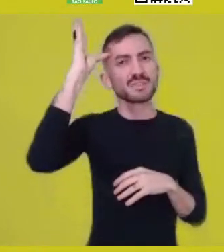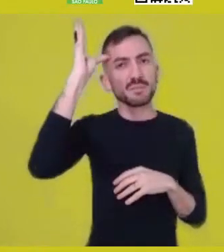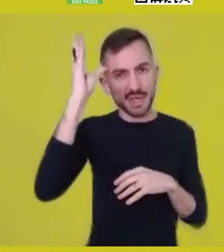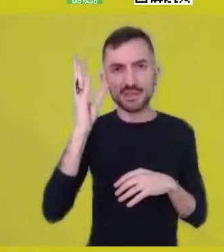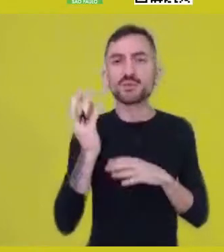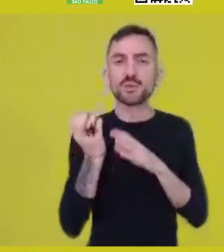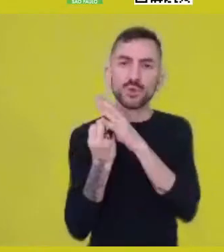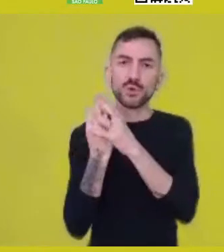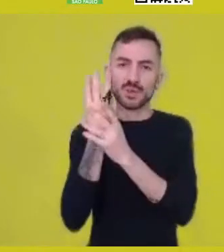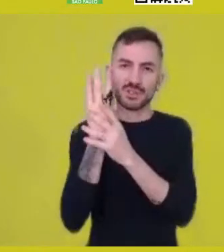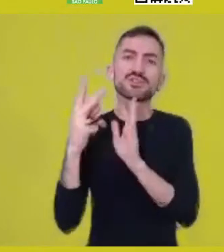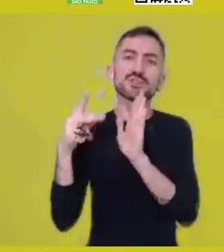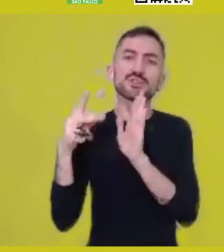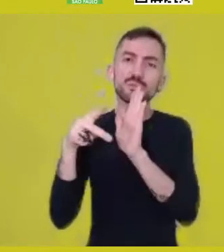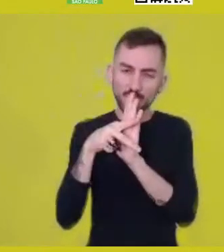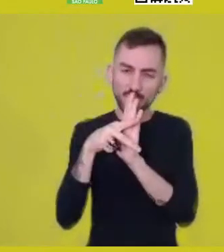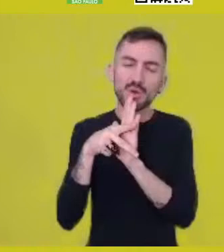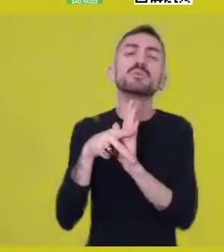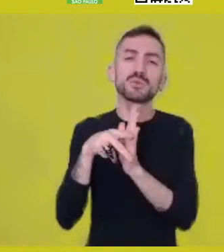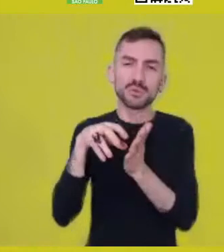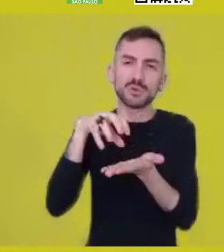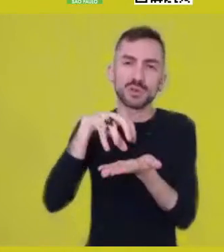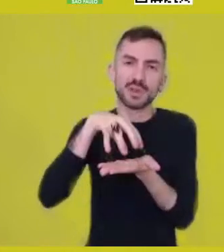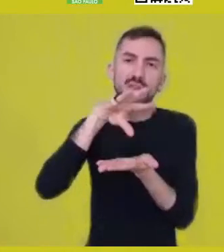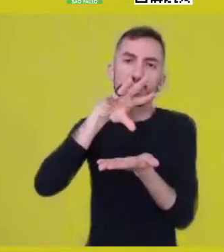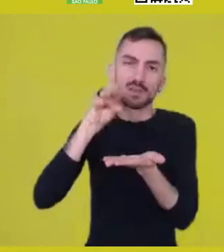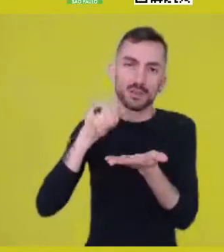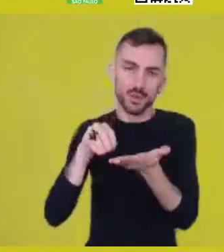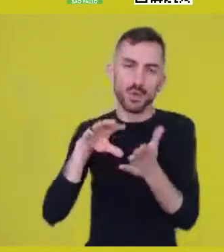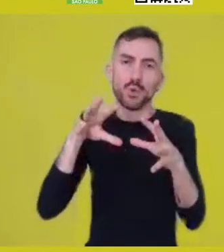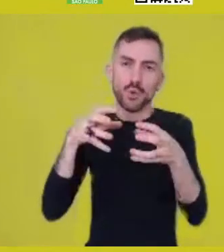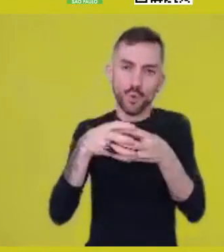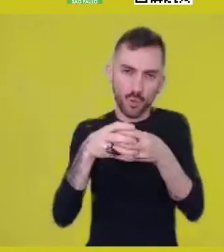like she is, she presents